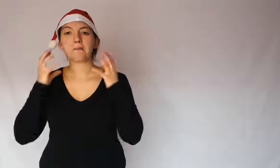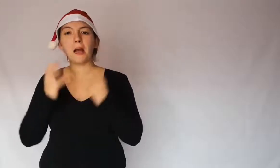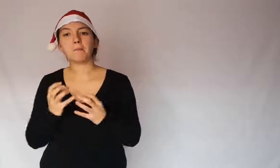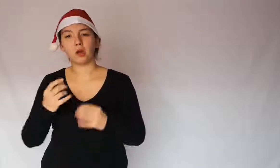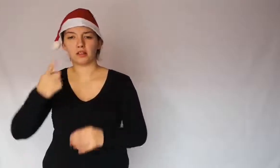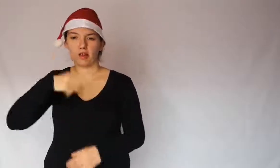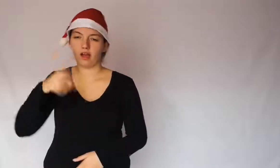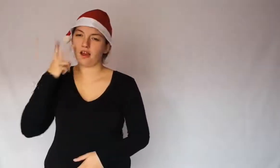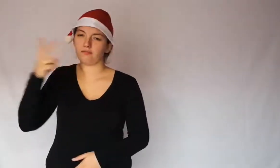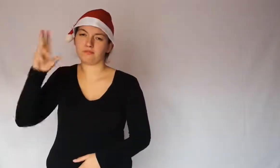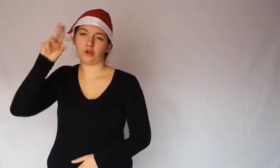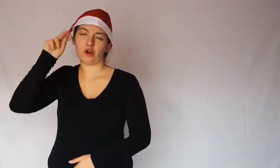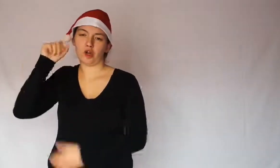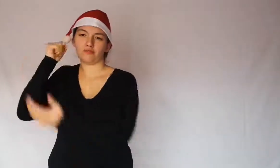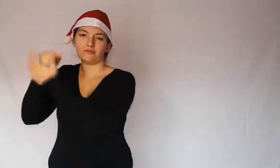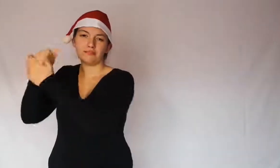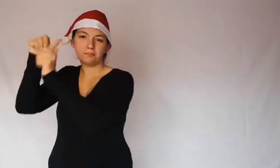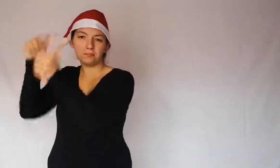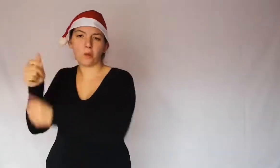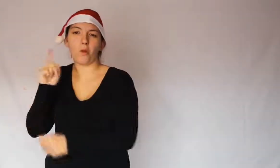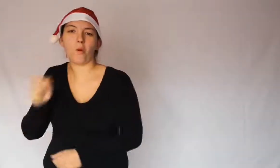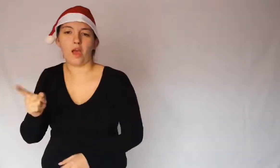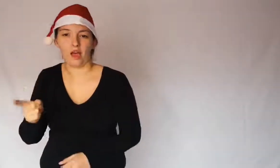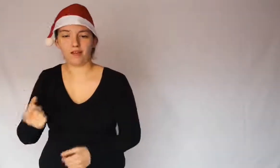We know what Santa Claus looks like,